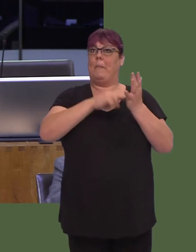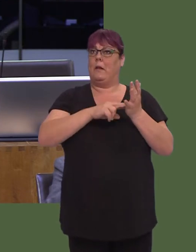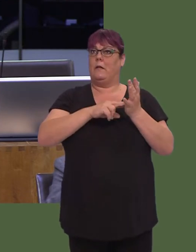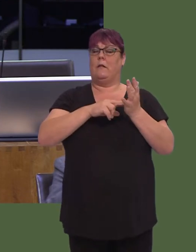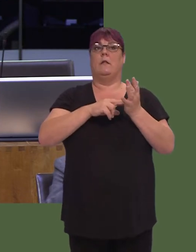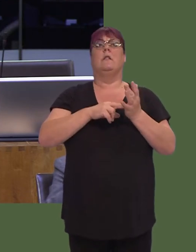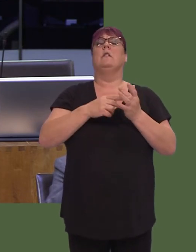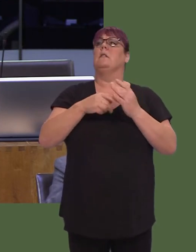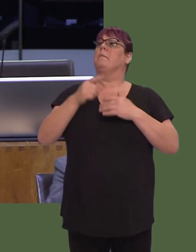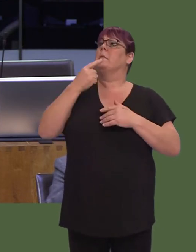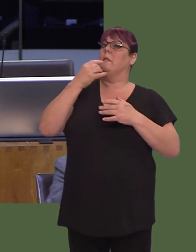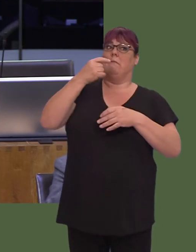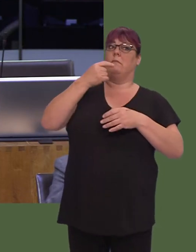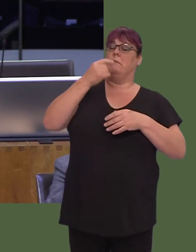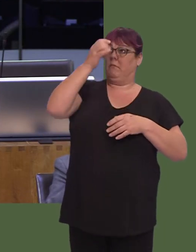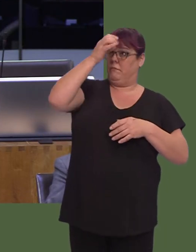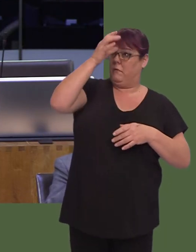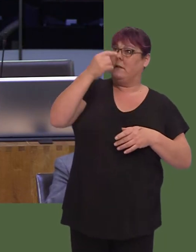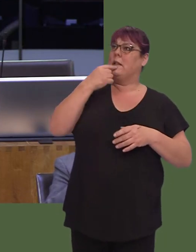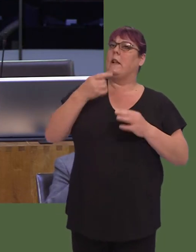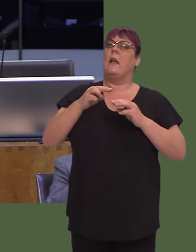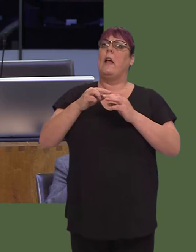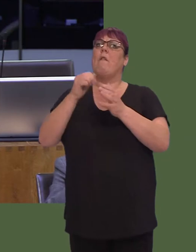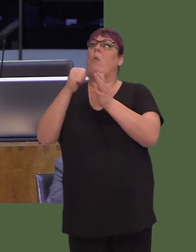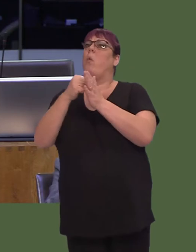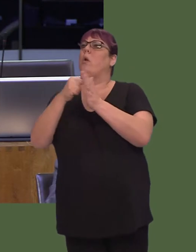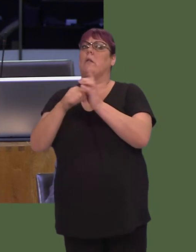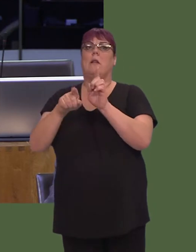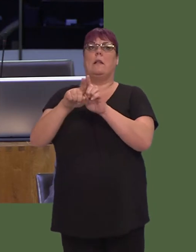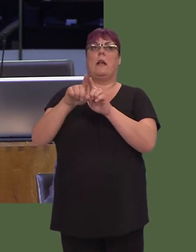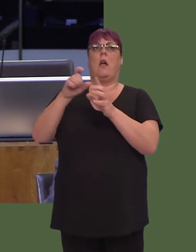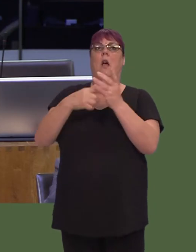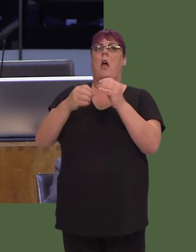'Treating wood as a carbon-neutral fuel is a simple policy decision with complex cascading